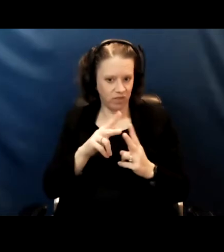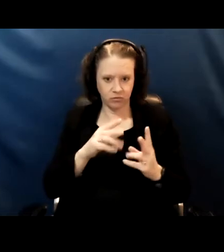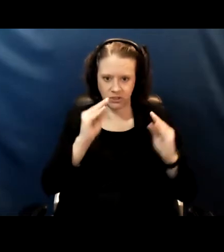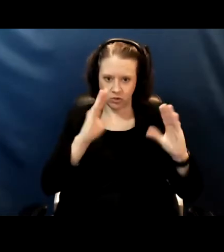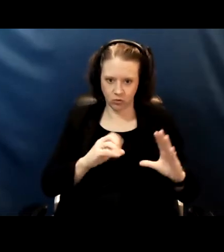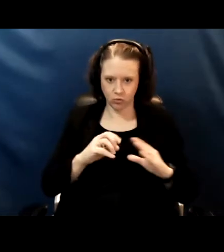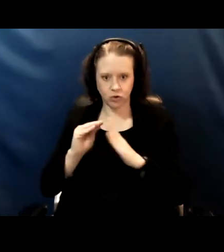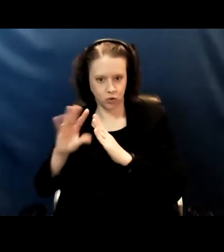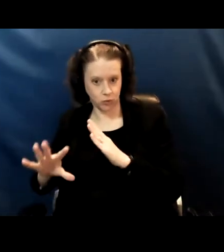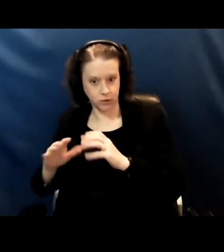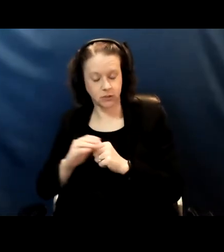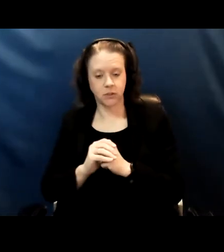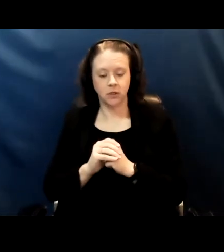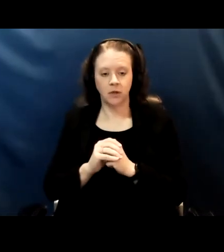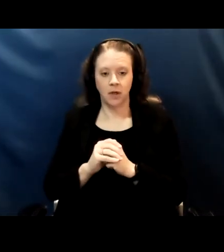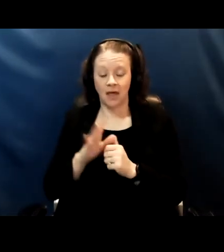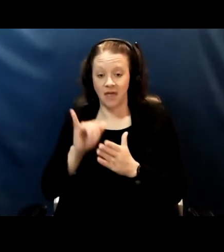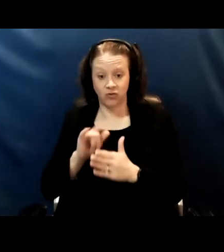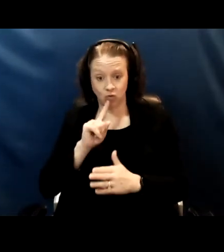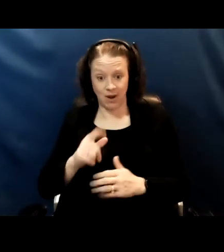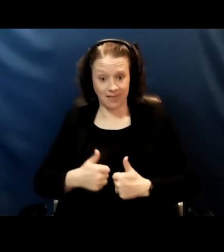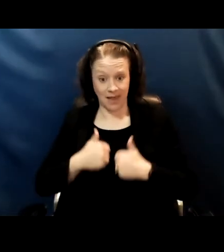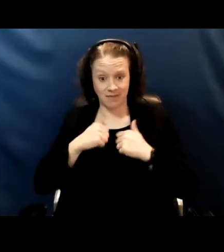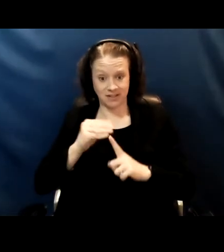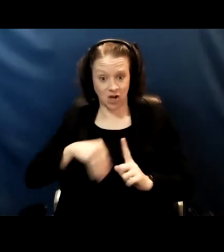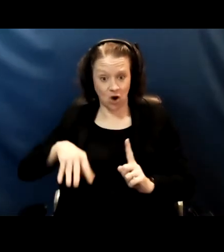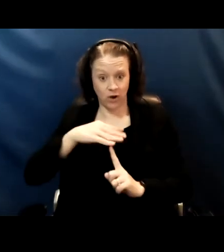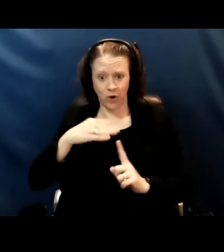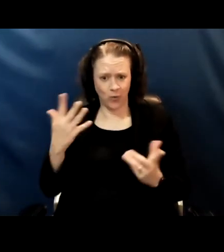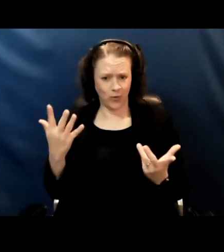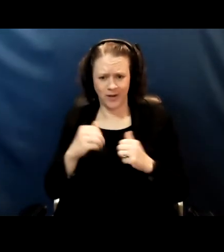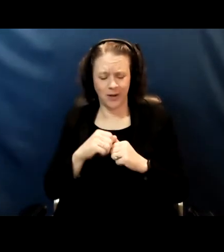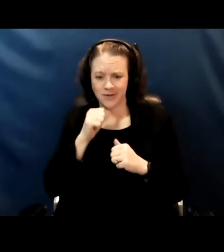And these were real life scenarios it wasn't like on paper